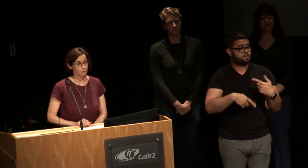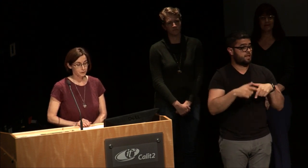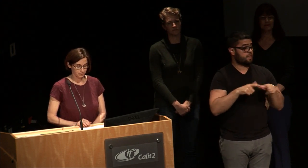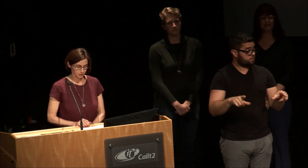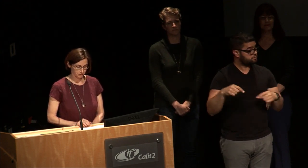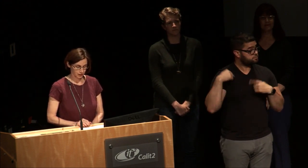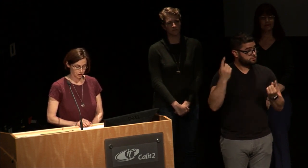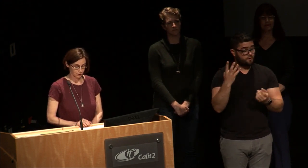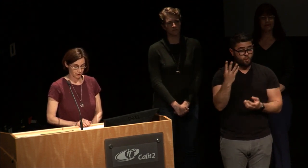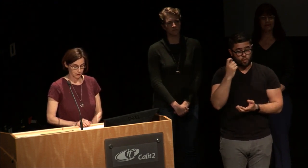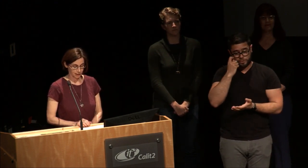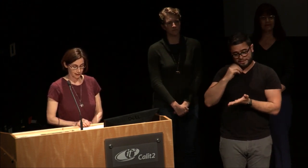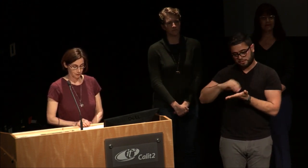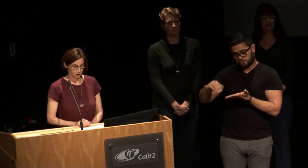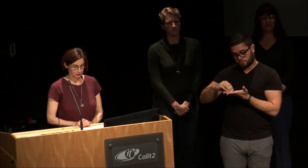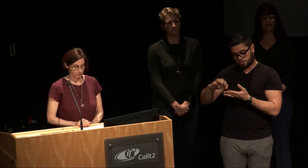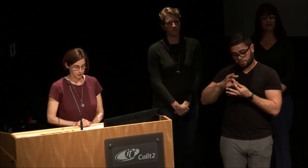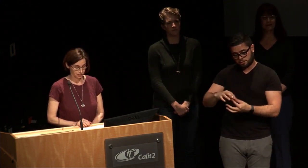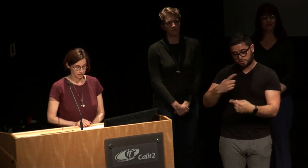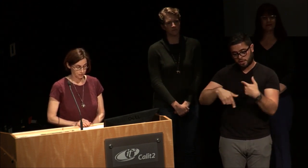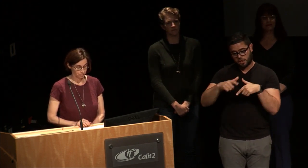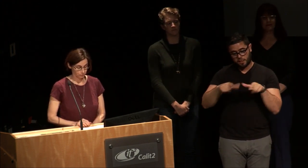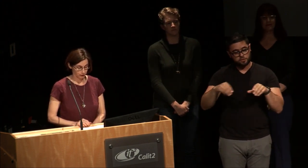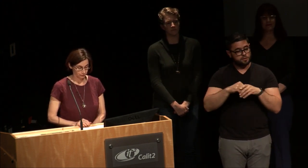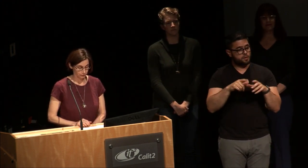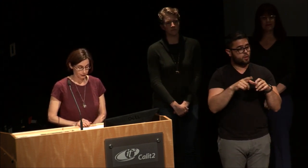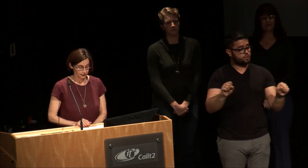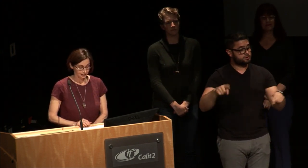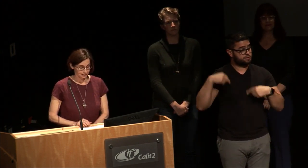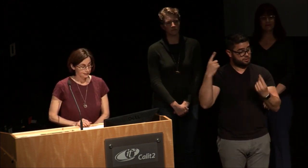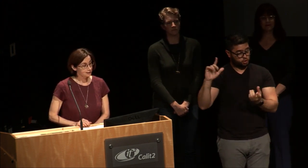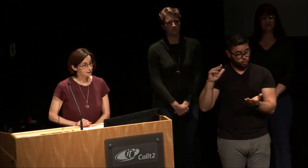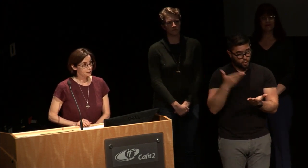recent dissertations on sign language in linguistics since her arrival and there